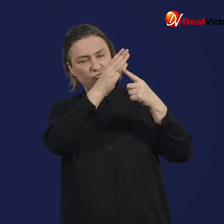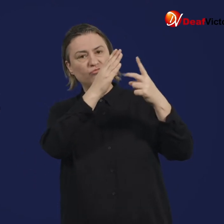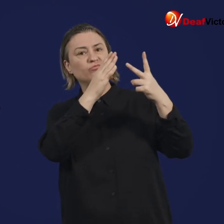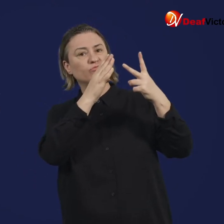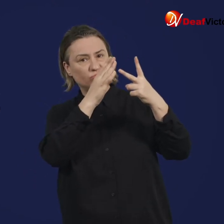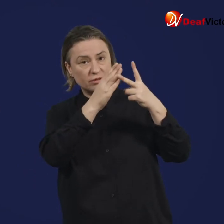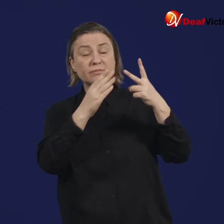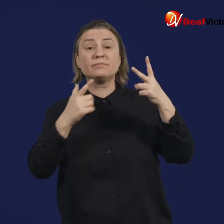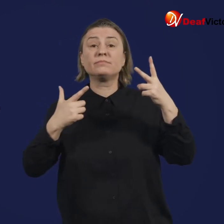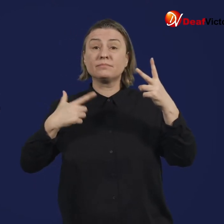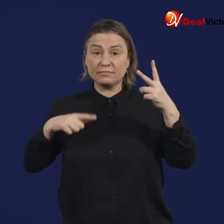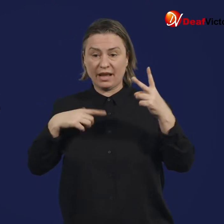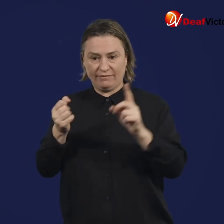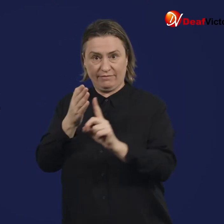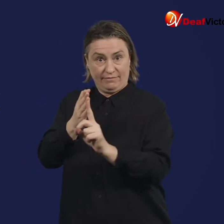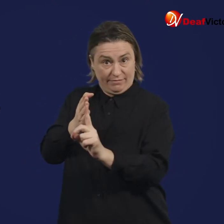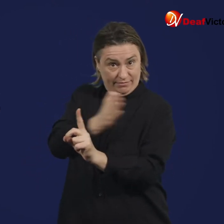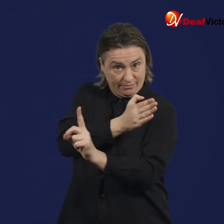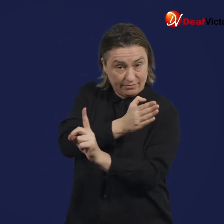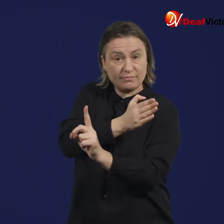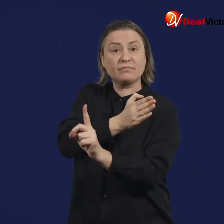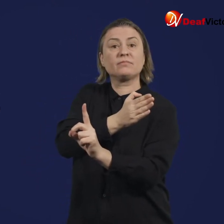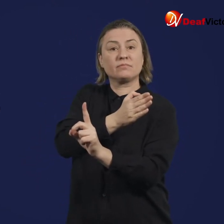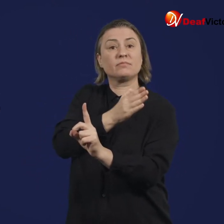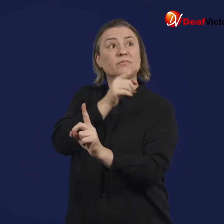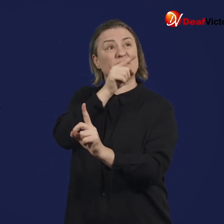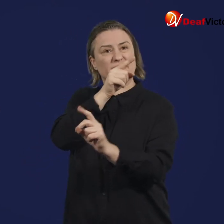The application process for TGA approval is as follows: